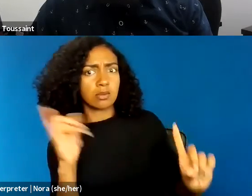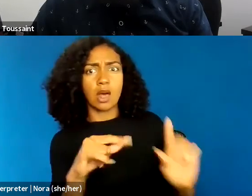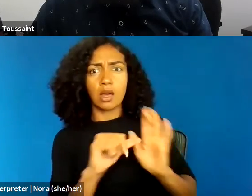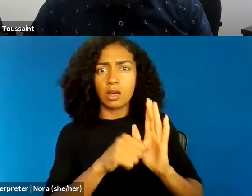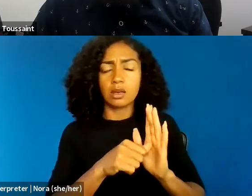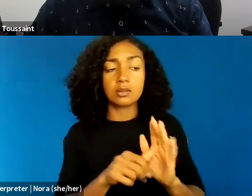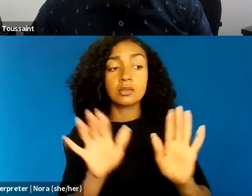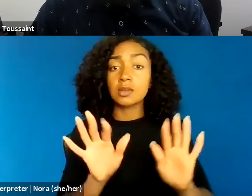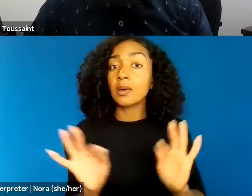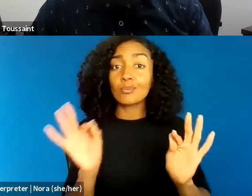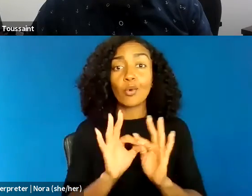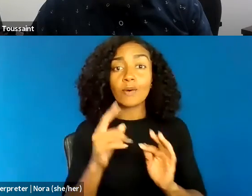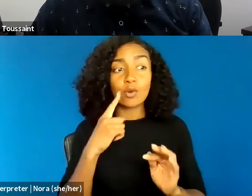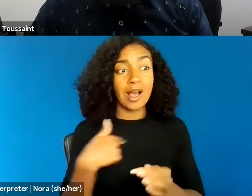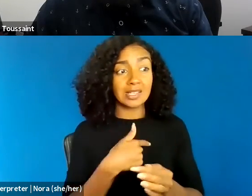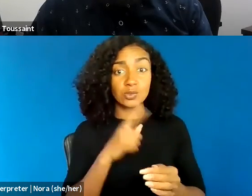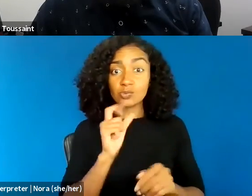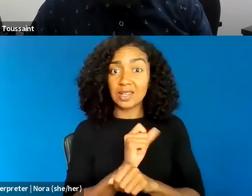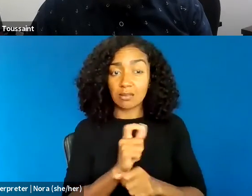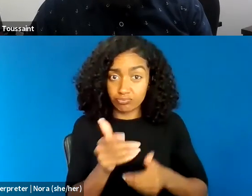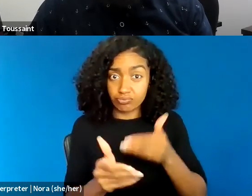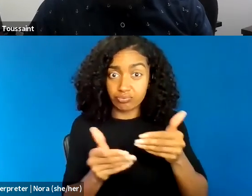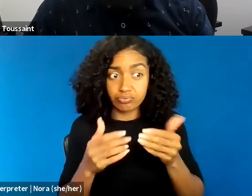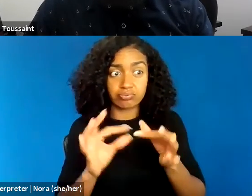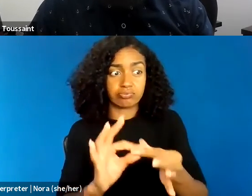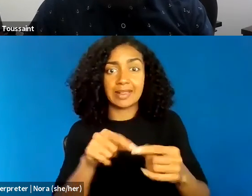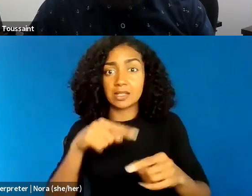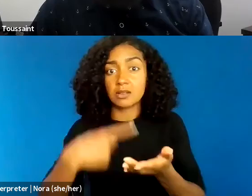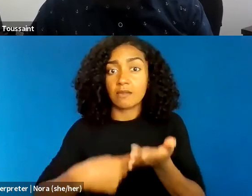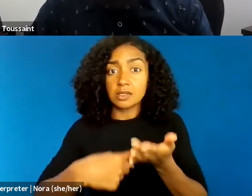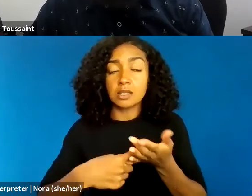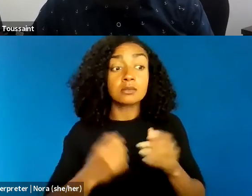is just we have become a society that polices so much,